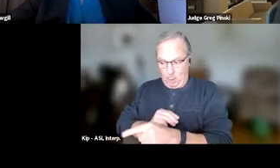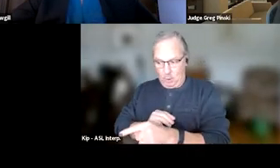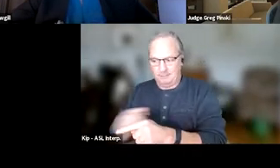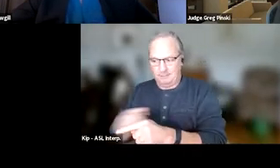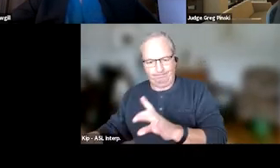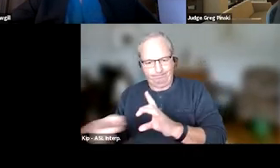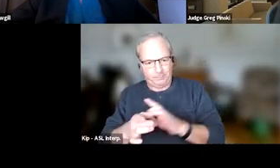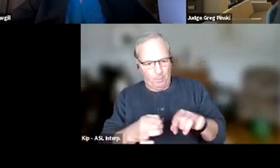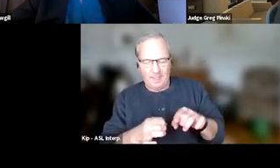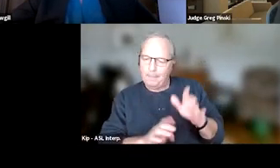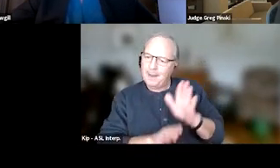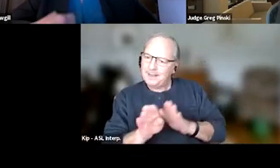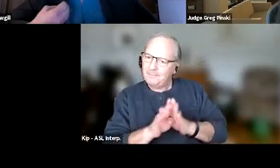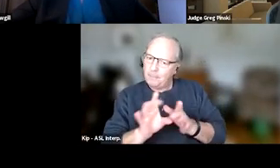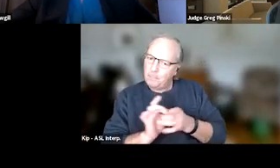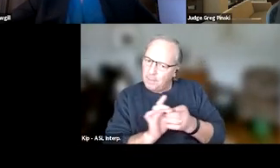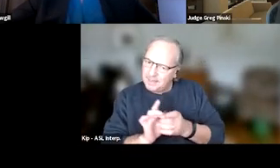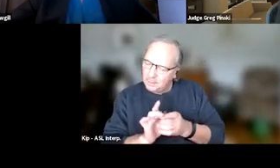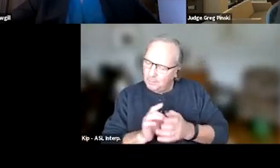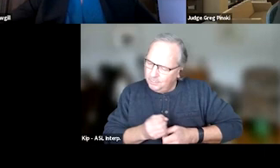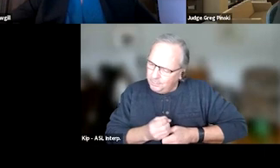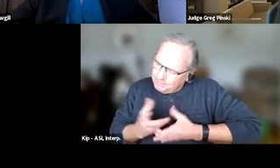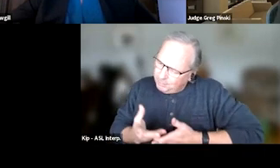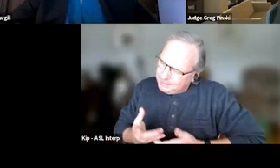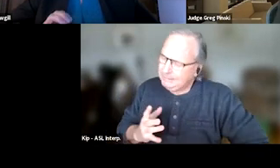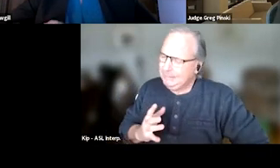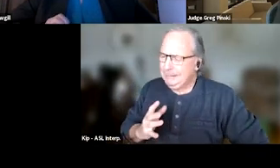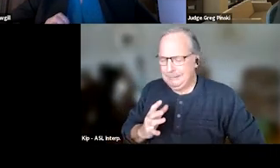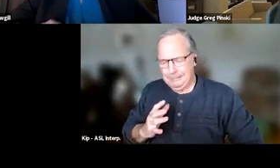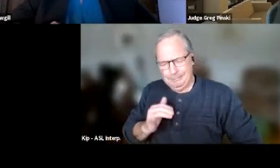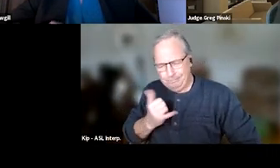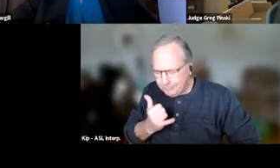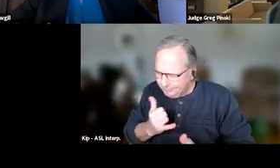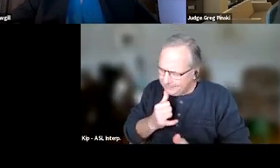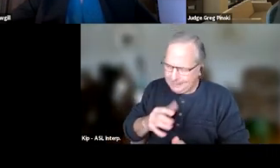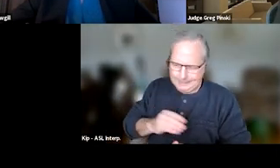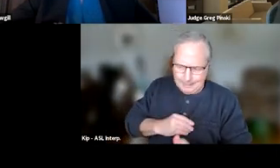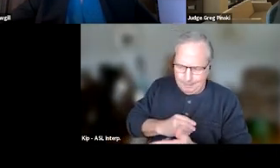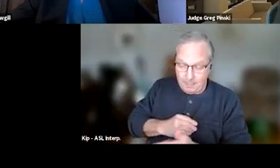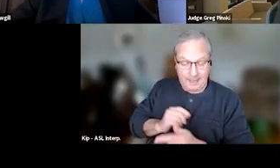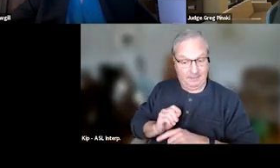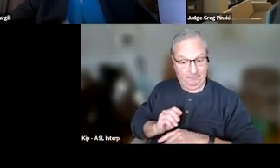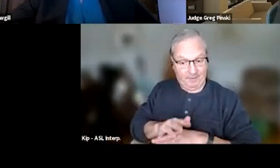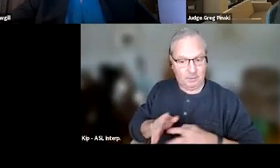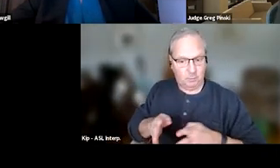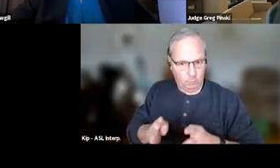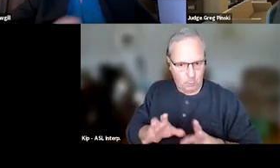so when we express disappointment or letting 'em know that that's not acceptable, that can be very effective. It's a low level sanction,